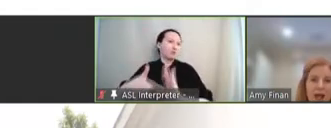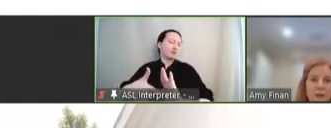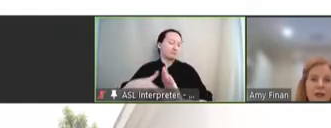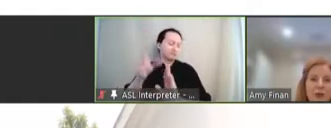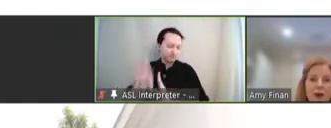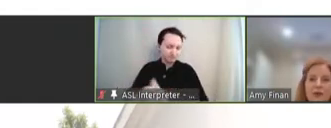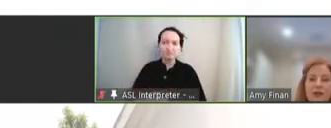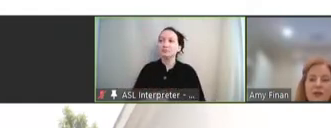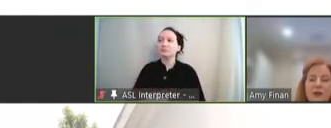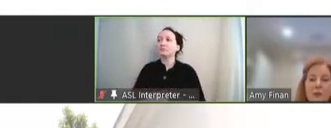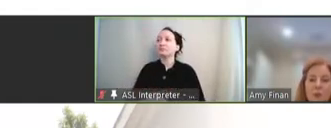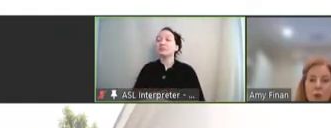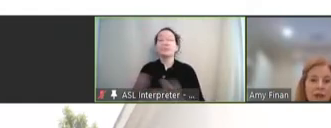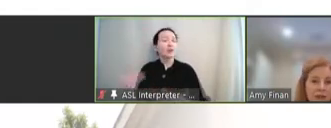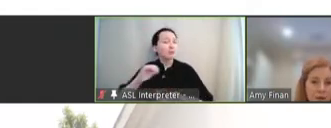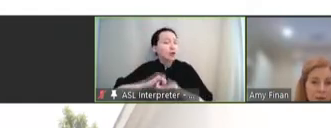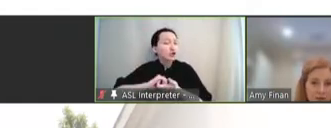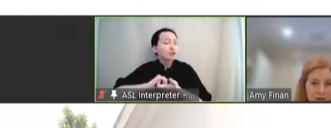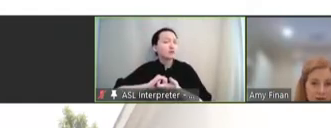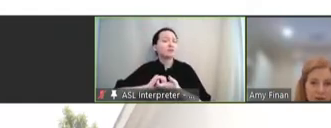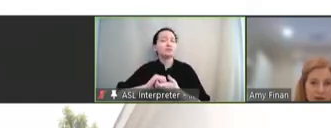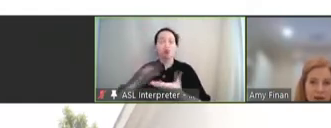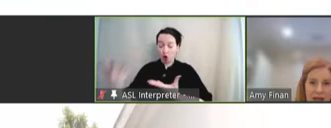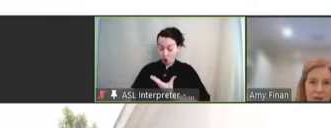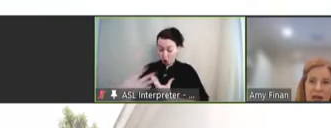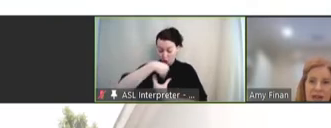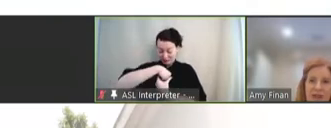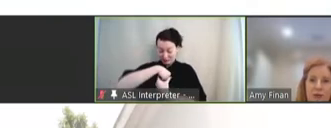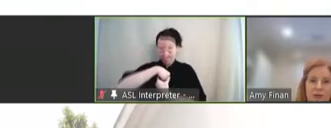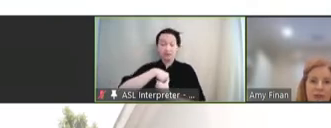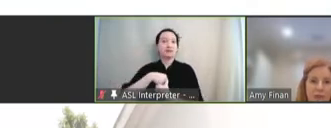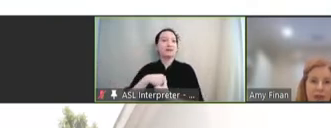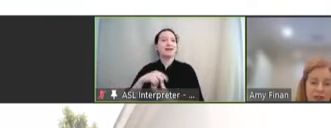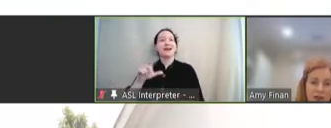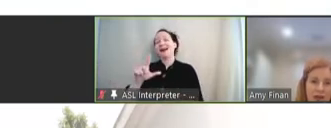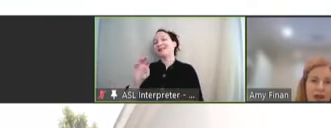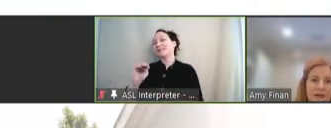And when partnerships are more inclusive of LMIC participation,